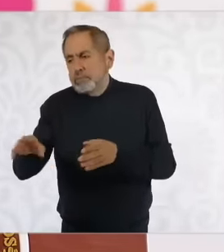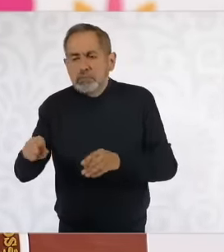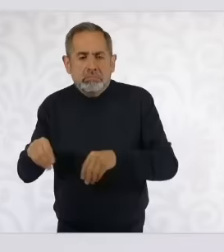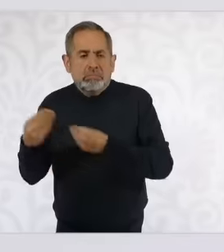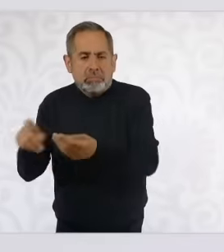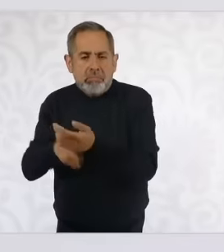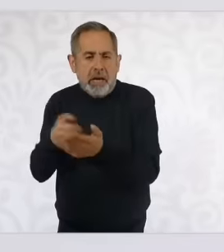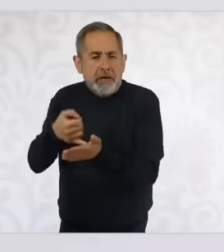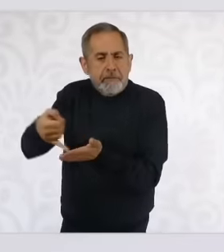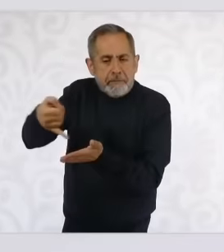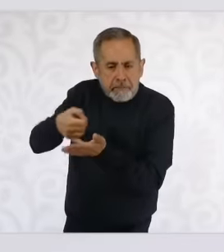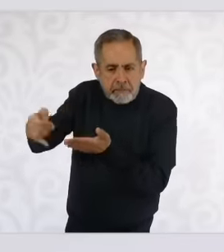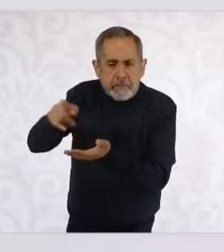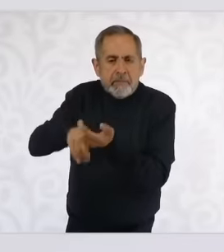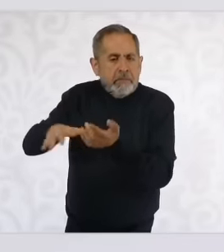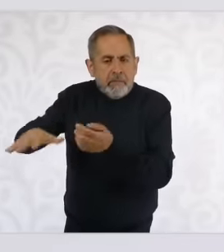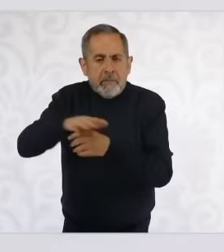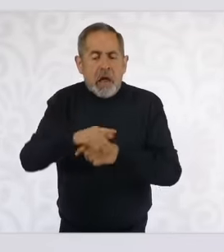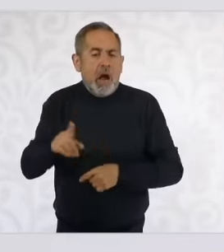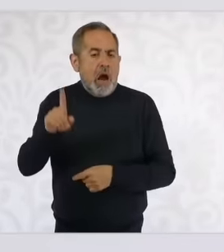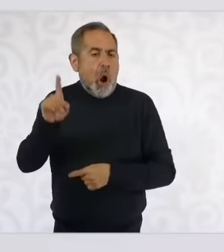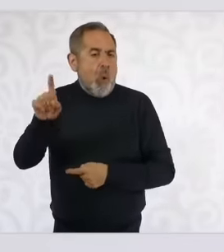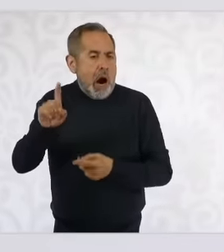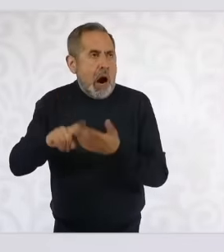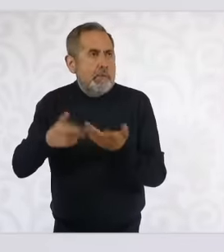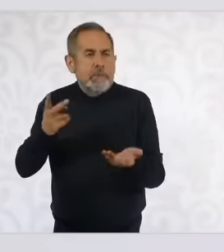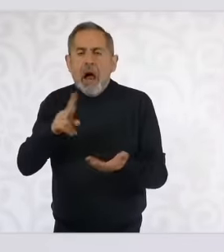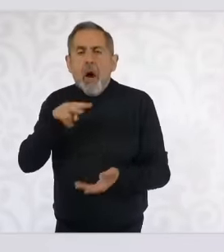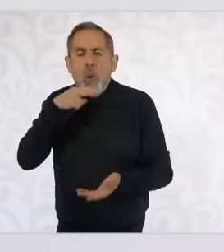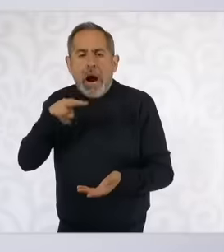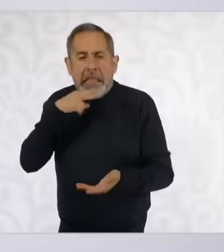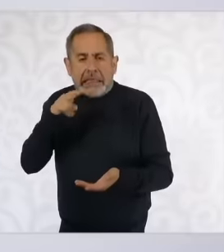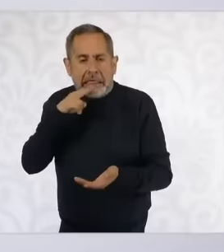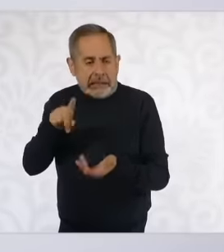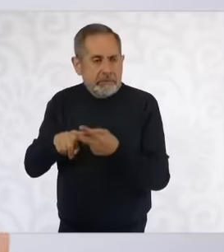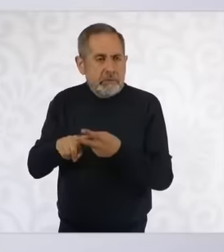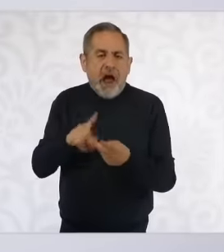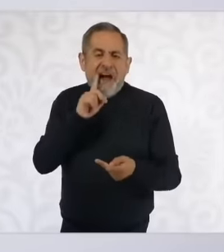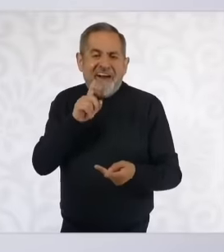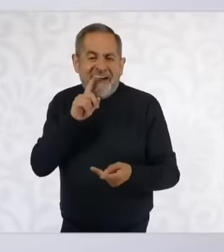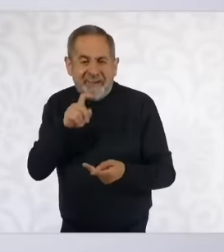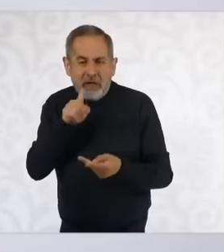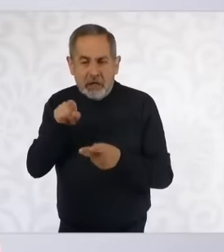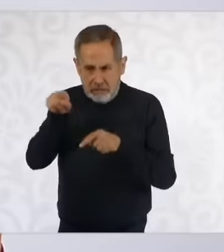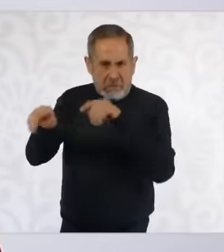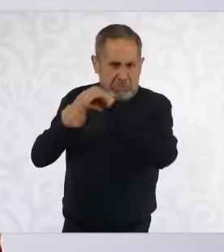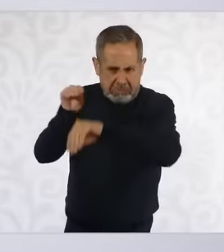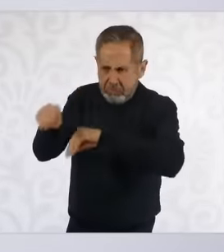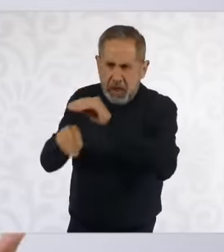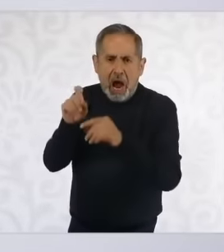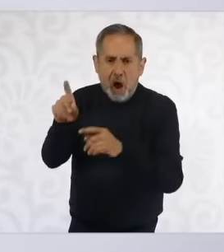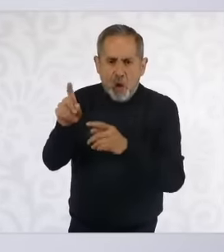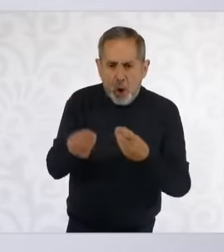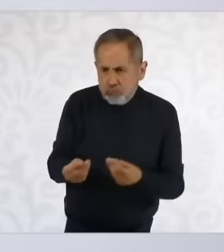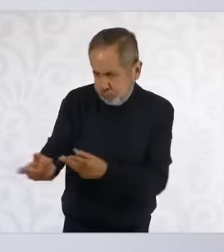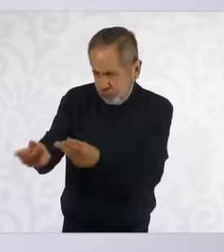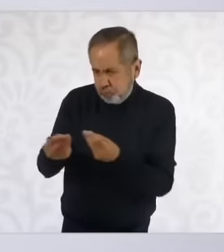plant avocado and guava mainly for many years. taking water